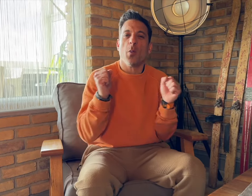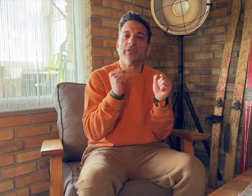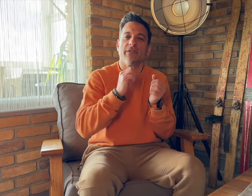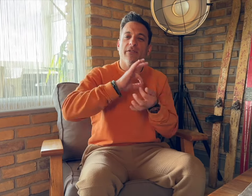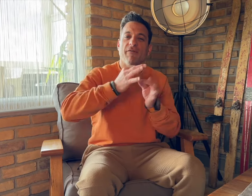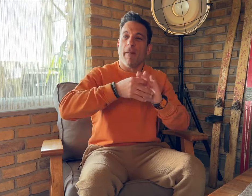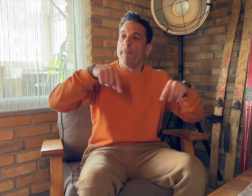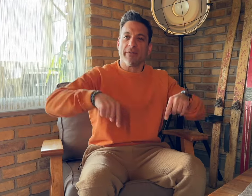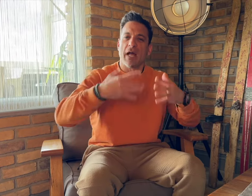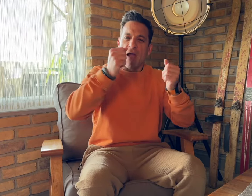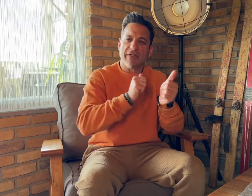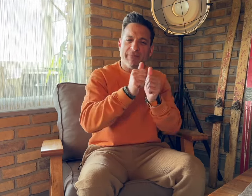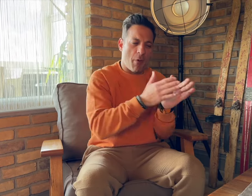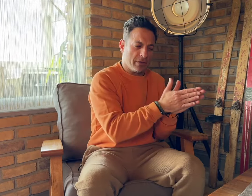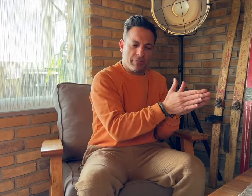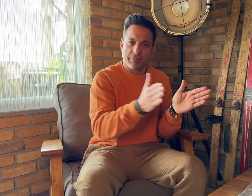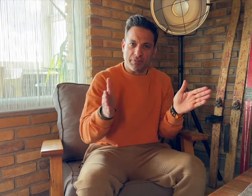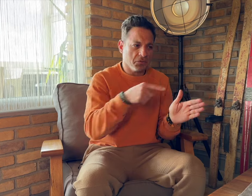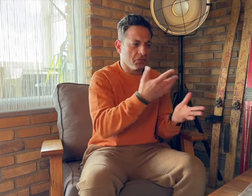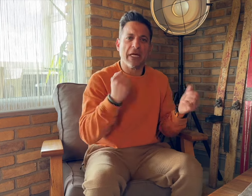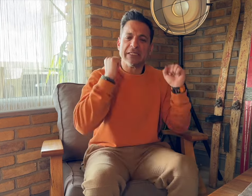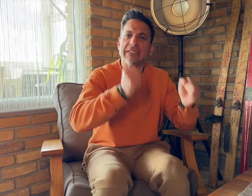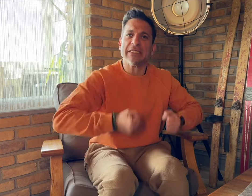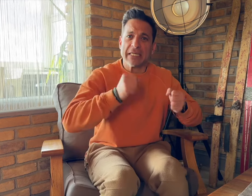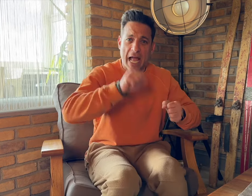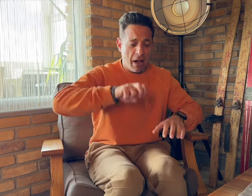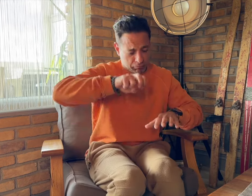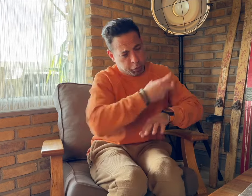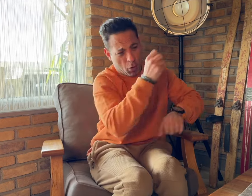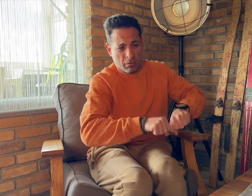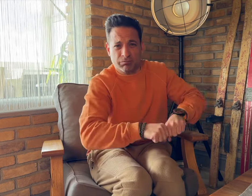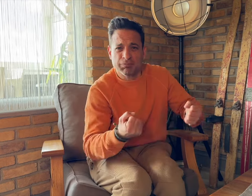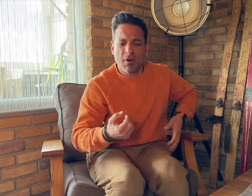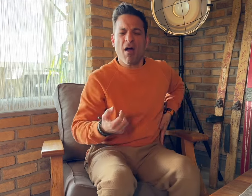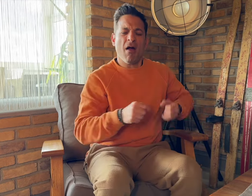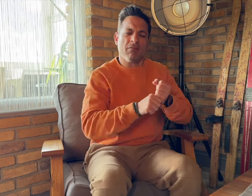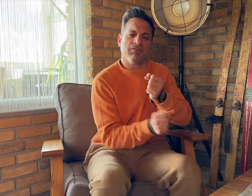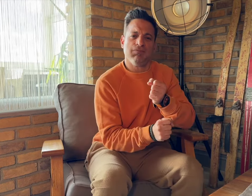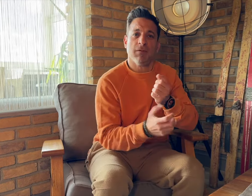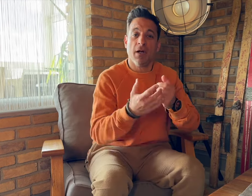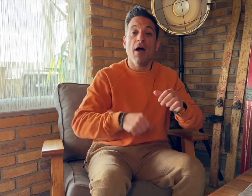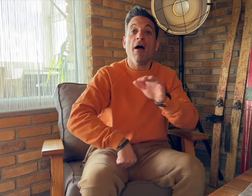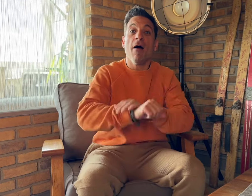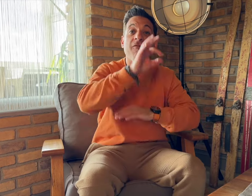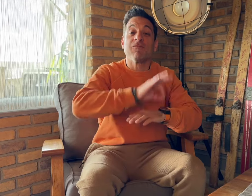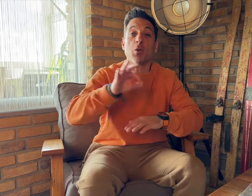[Memnos]: Winter Deaflympics do have some sports, such as skiing and futsal, that can cause an injury. For example, a broken back